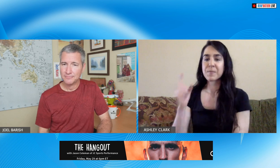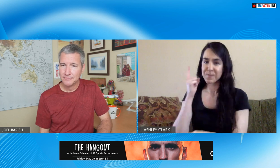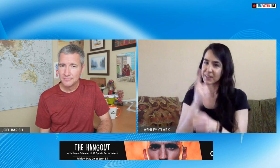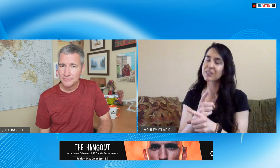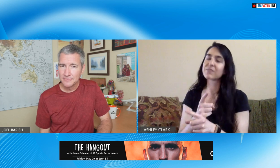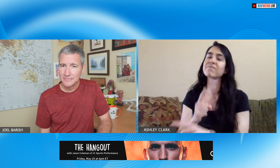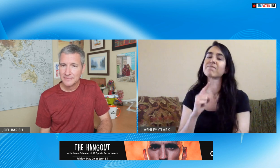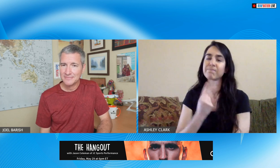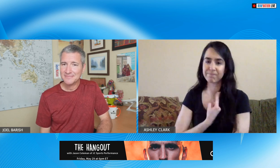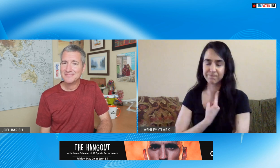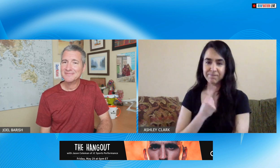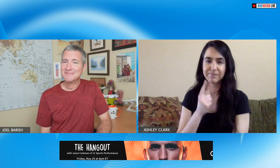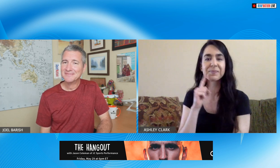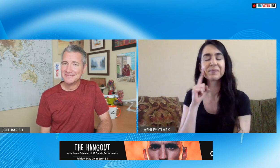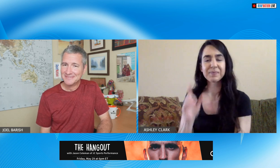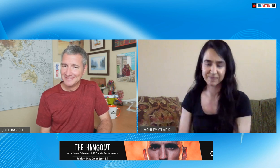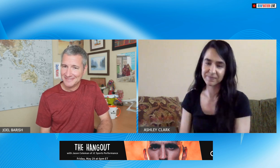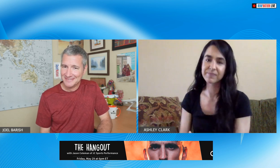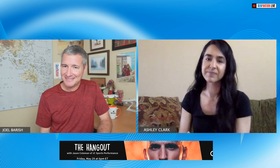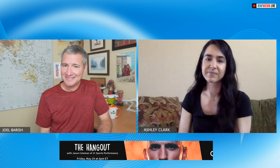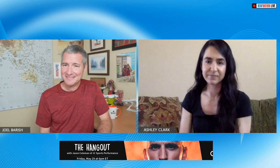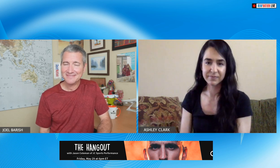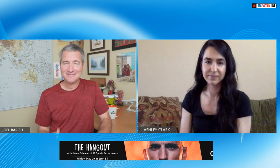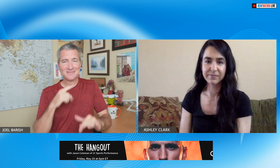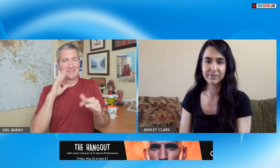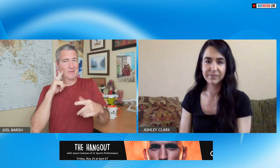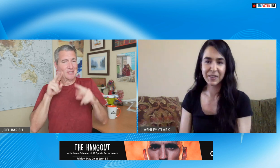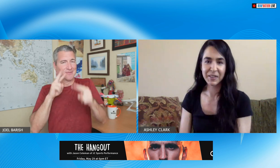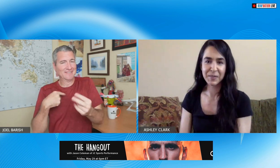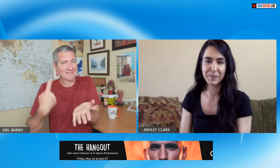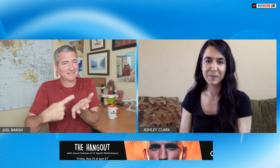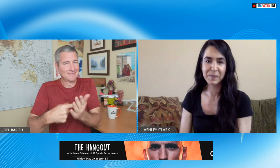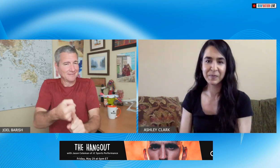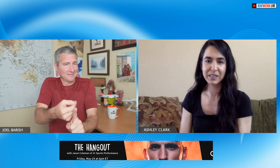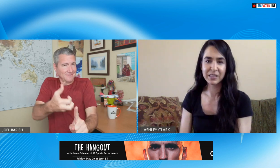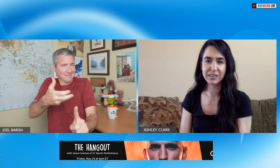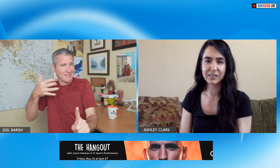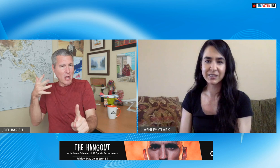the only deaf person that's right I'm the only deaf person in my family Wow